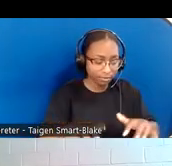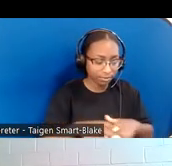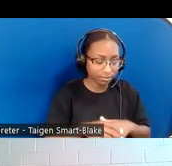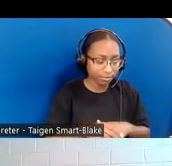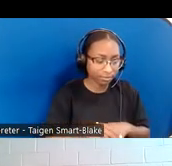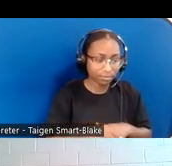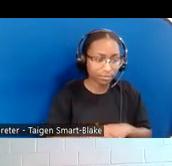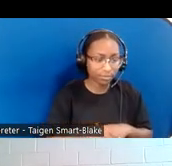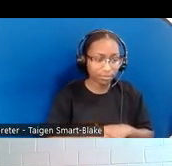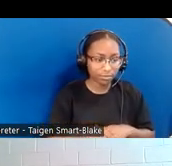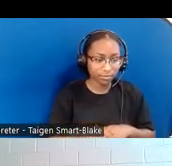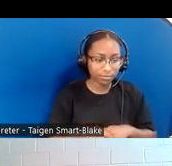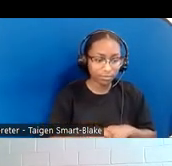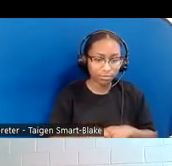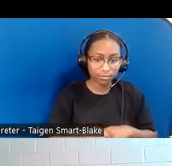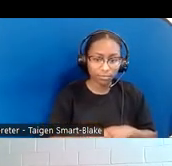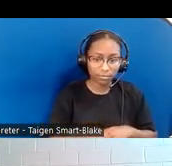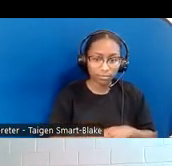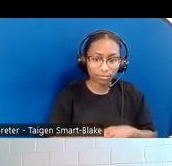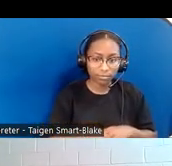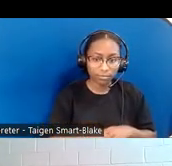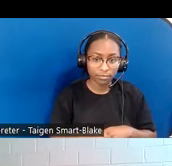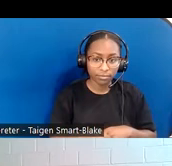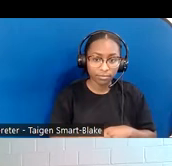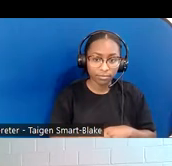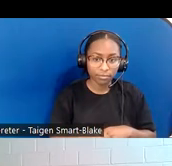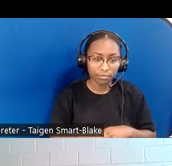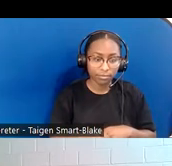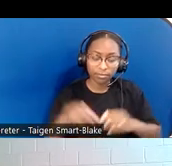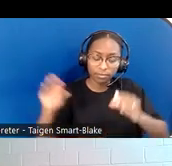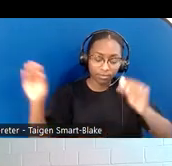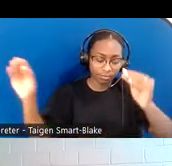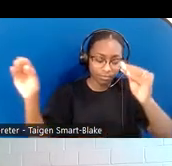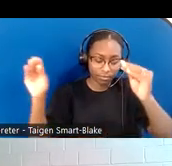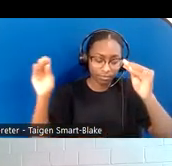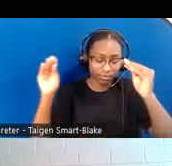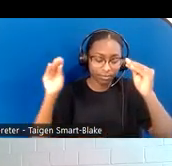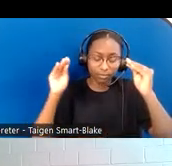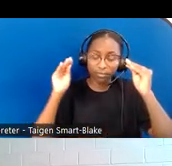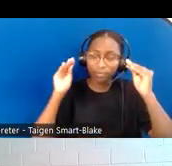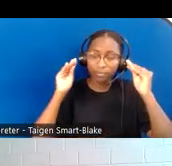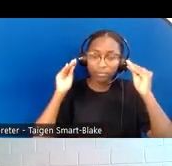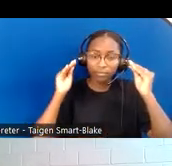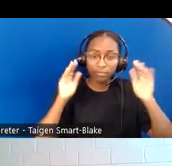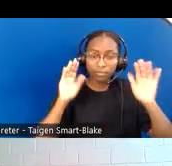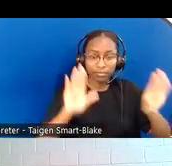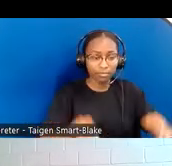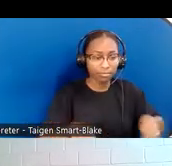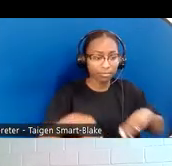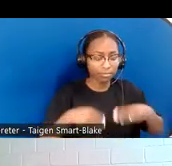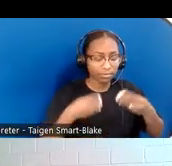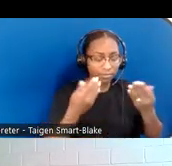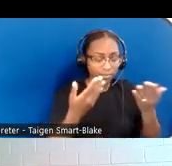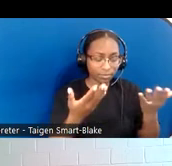Teach us to give Teach us to give